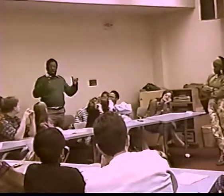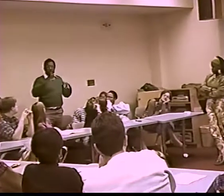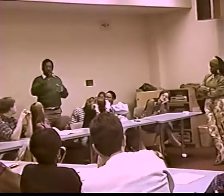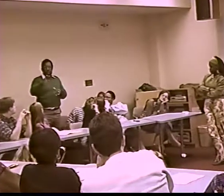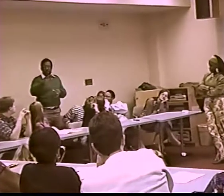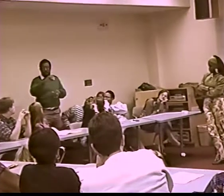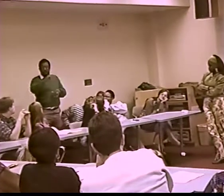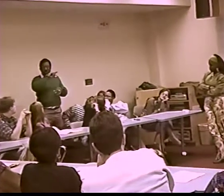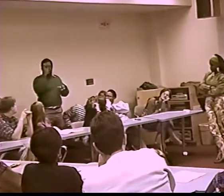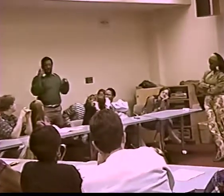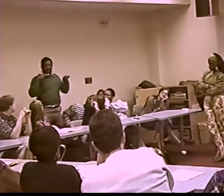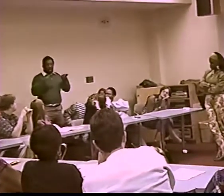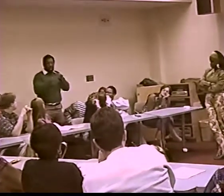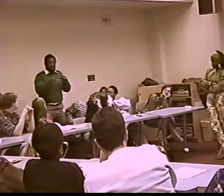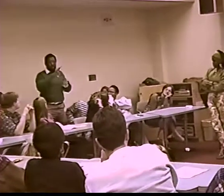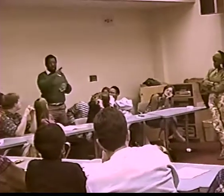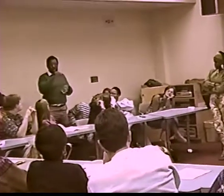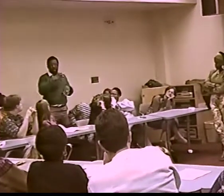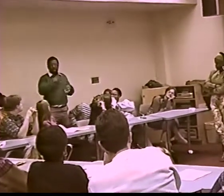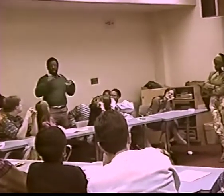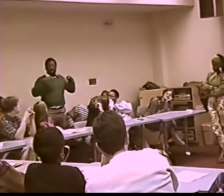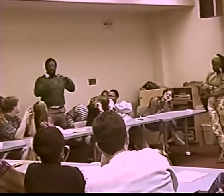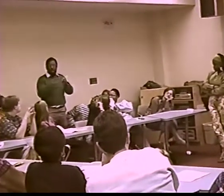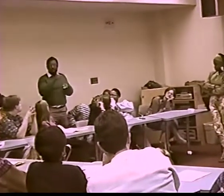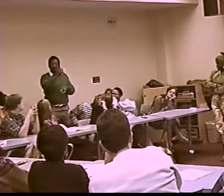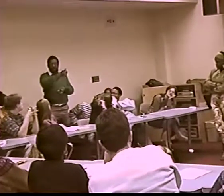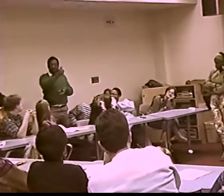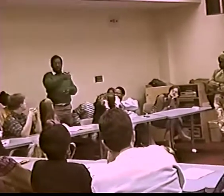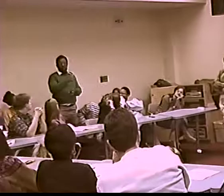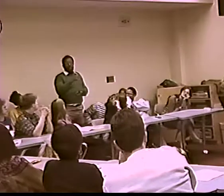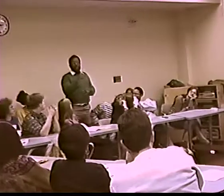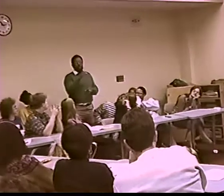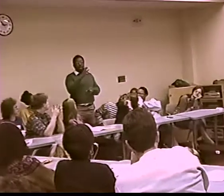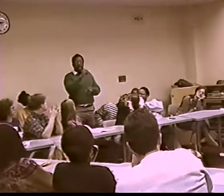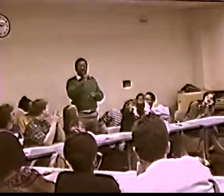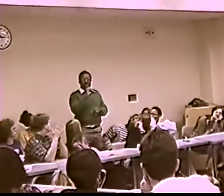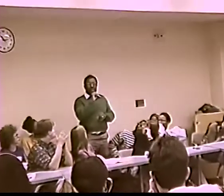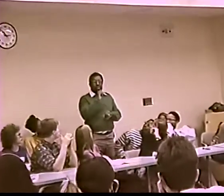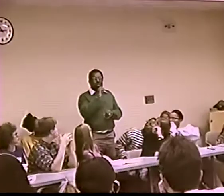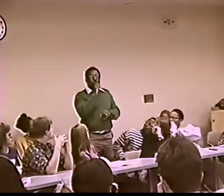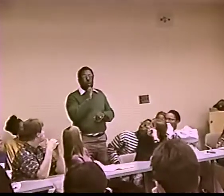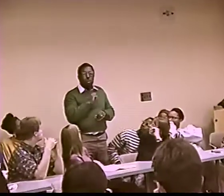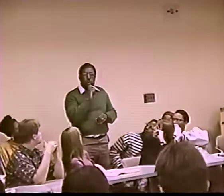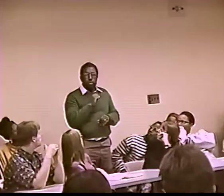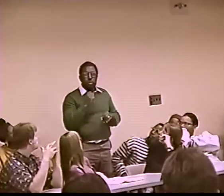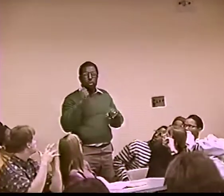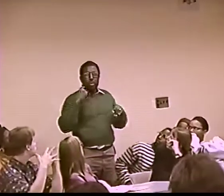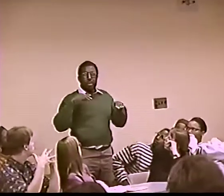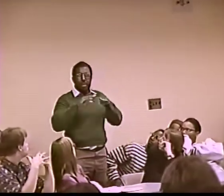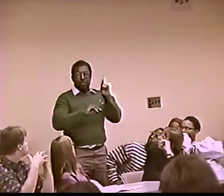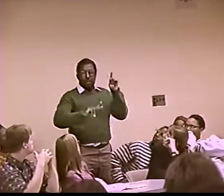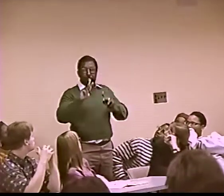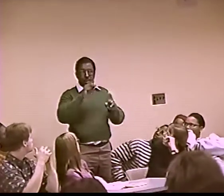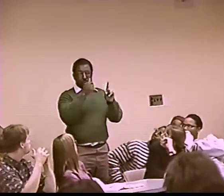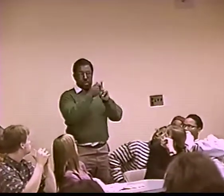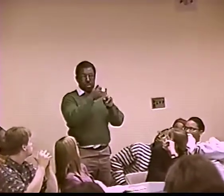ONE INTERPRETER FROM WASHINGTON, D.C. SHE ASSOCIATED WITH A LOT OF BLACK PEOPLE.